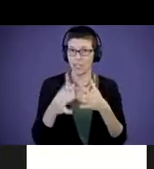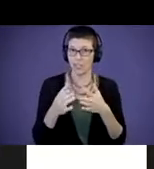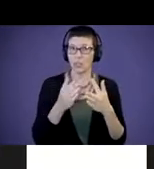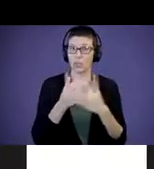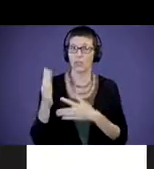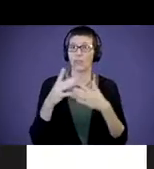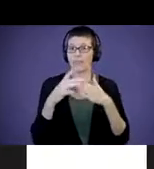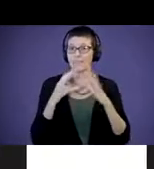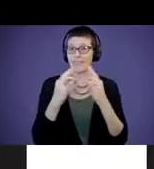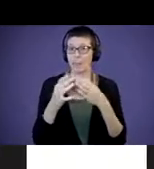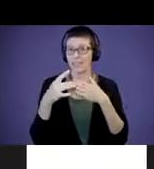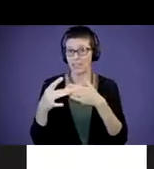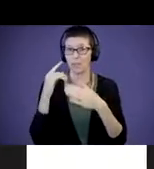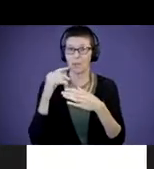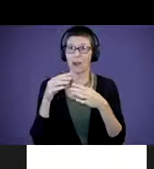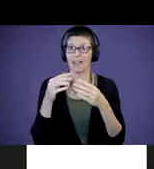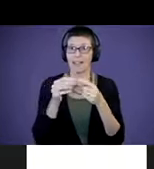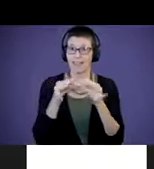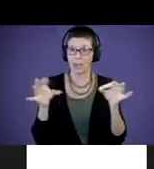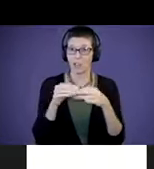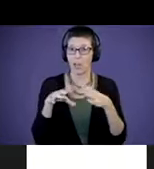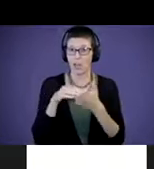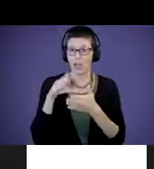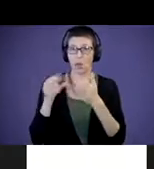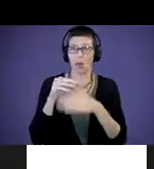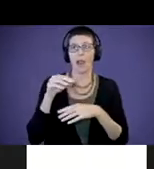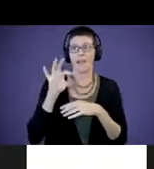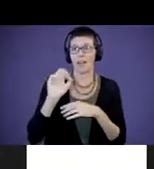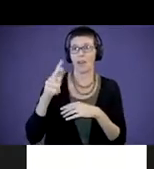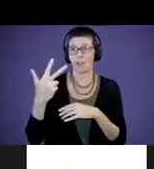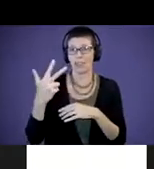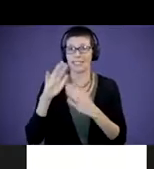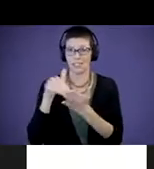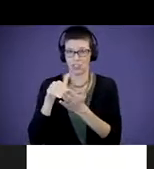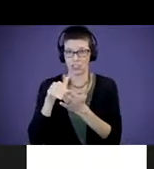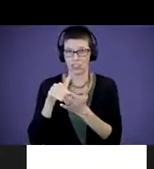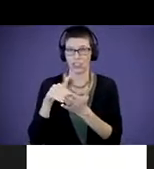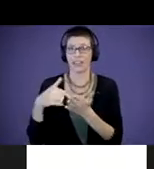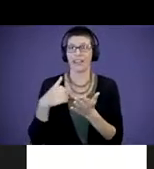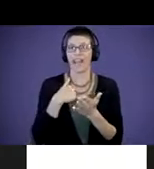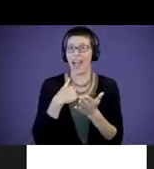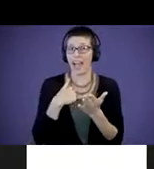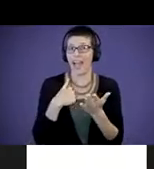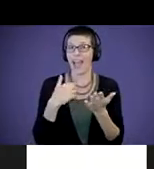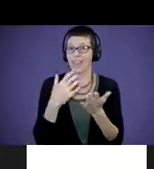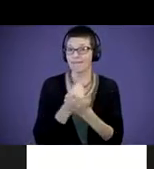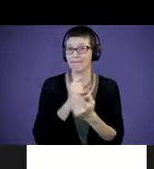in Language and Learning or FL 3 Center. I got the chance to meet Terry two years ago